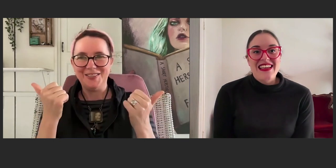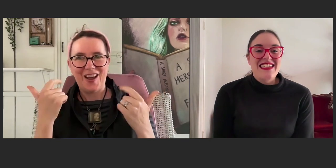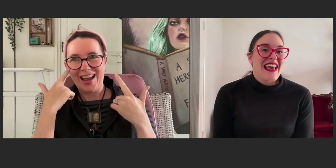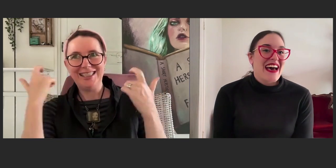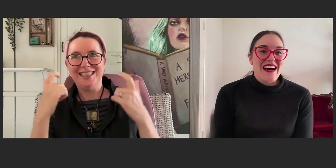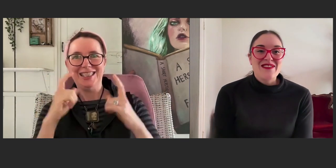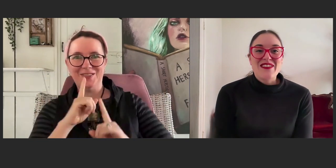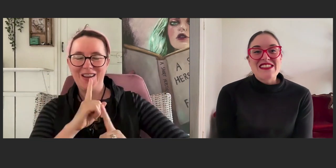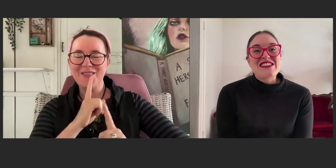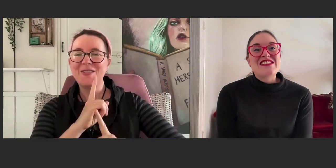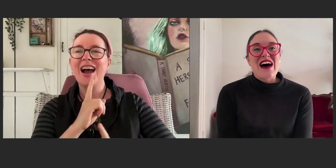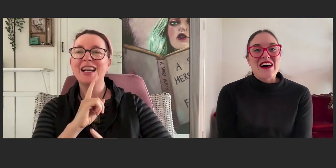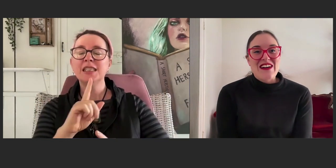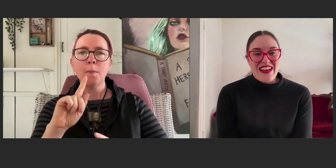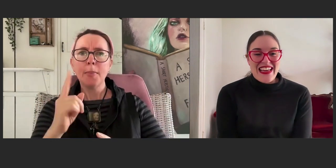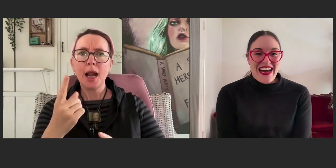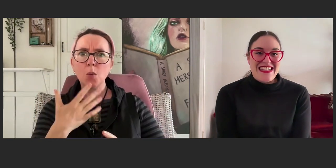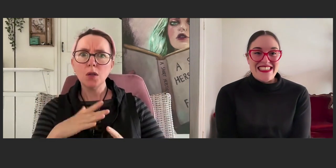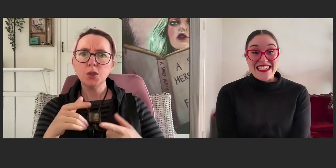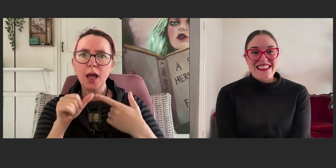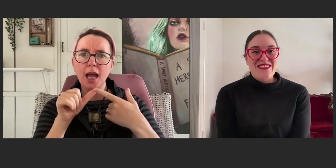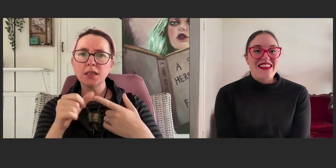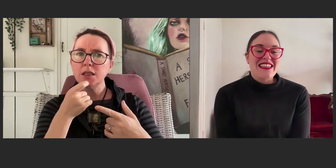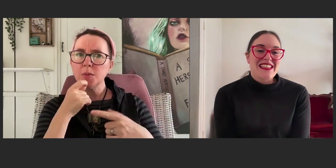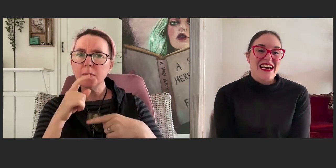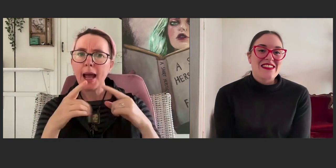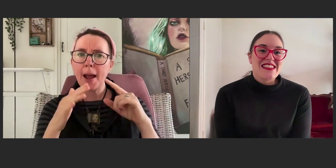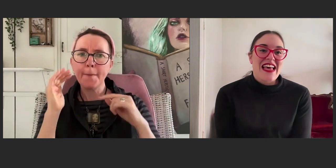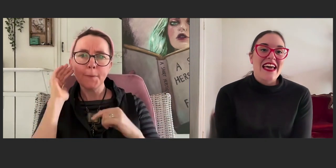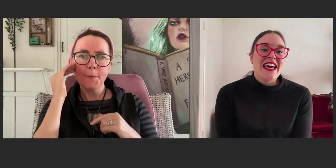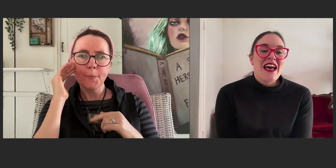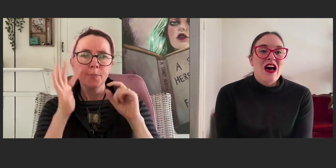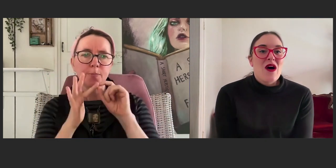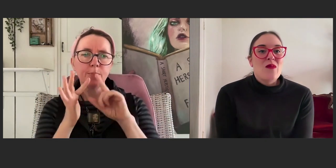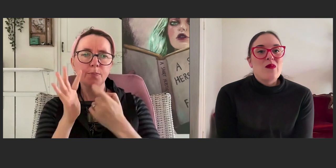Yeah, I've got so many ideas of things that I could say,